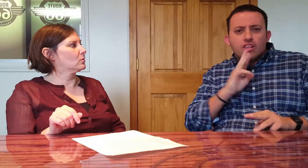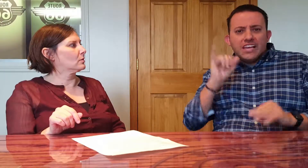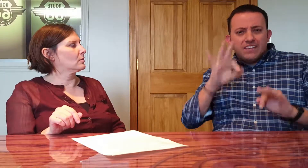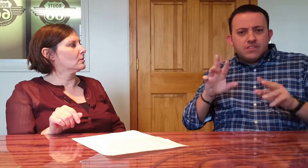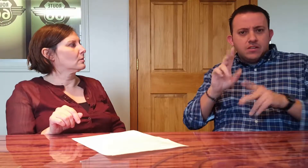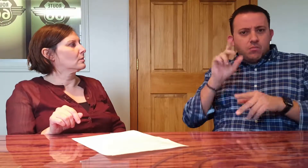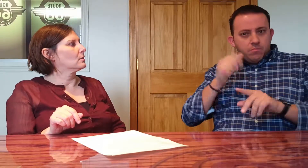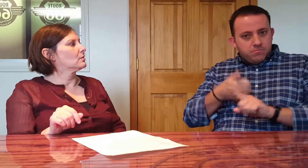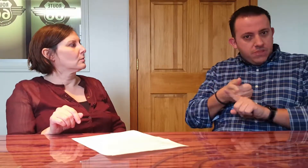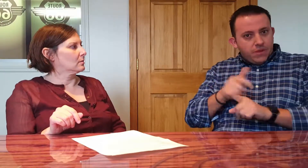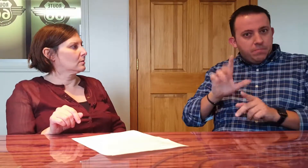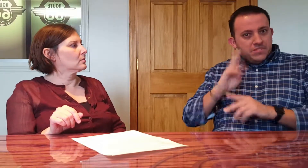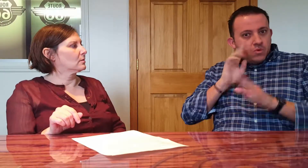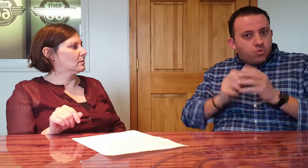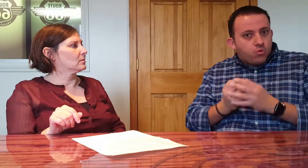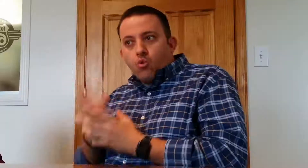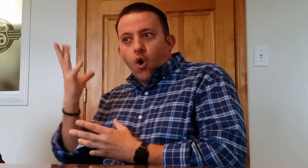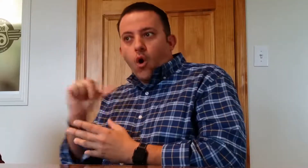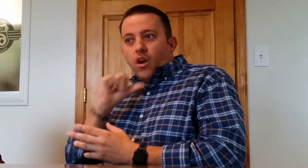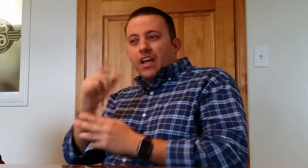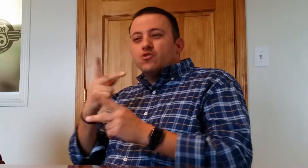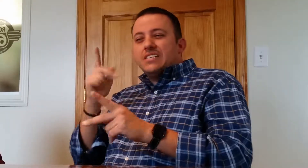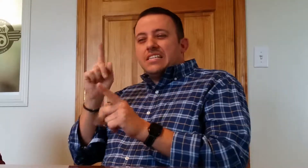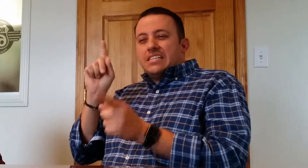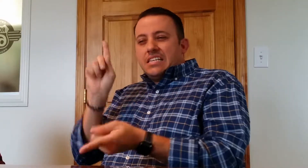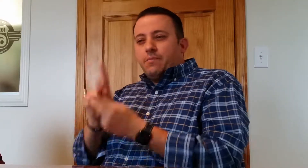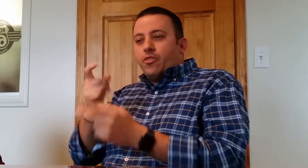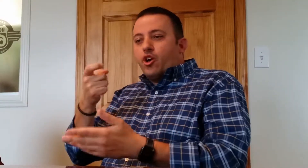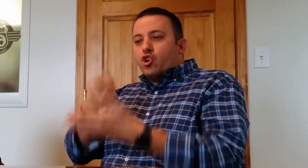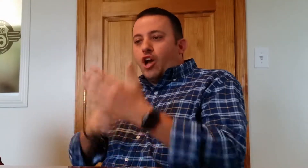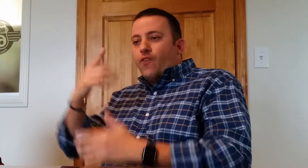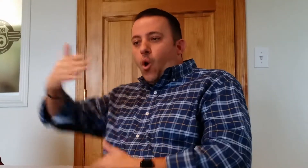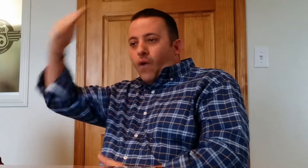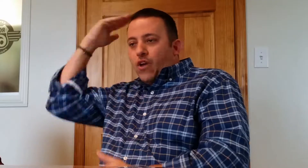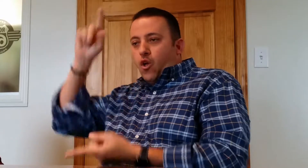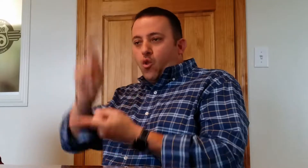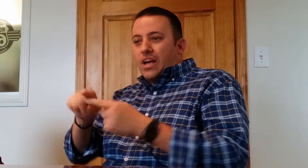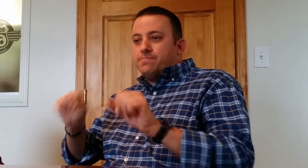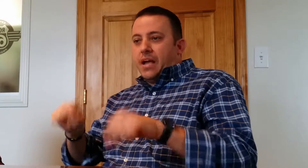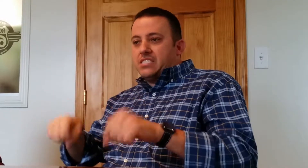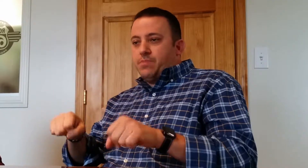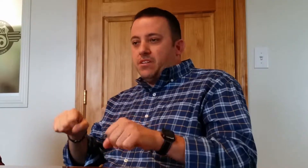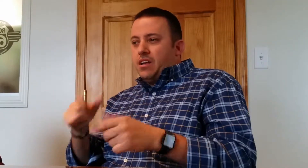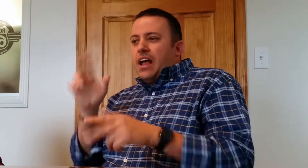make sure I tested the waters first to make sure that we would grow and to keep the cost of overhead as low as possible,